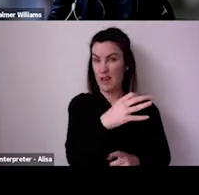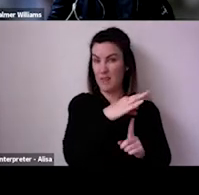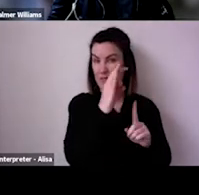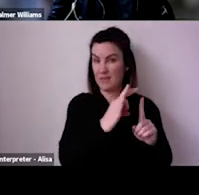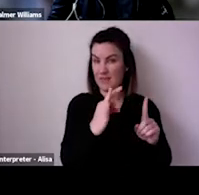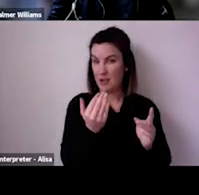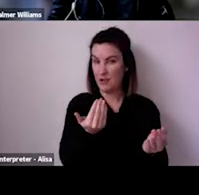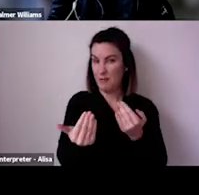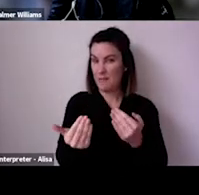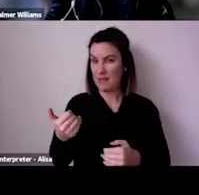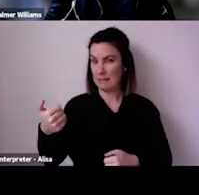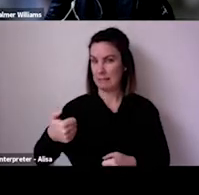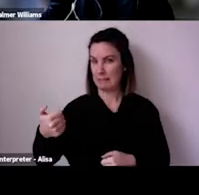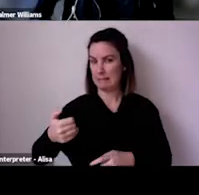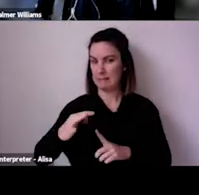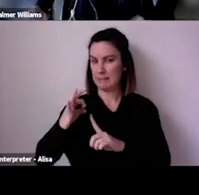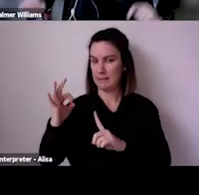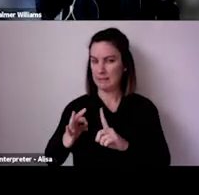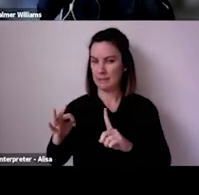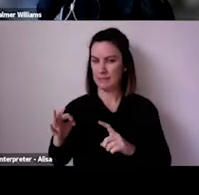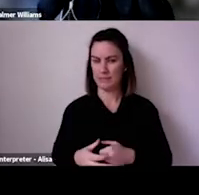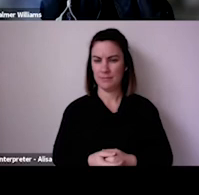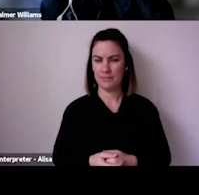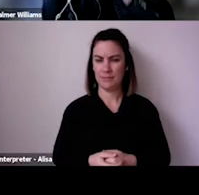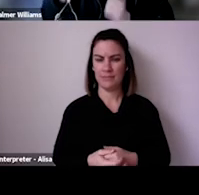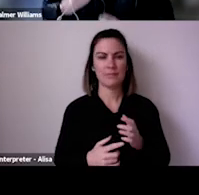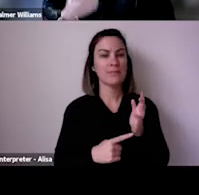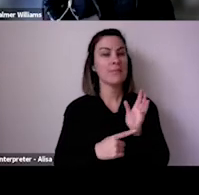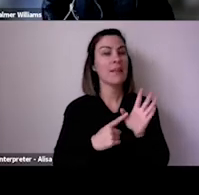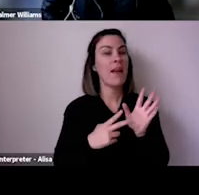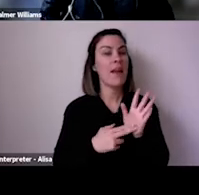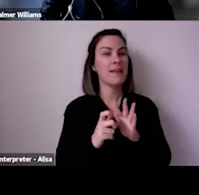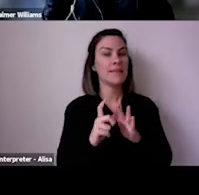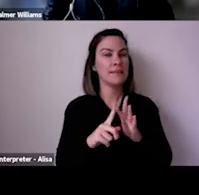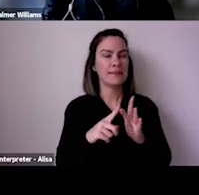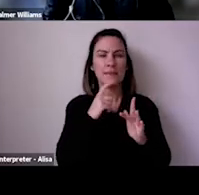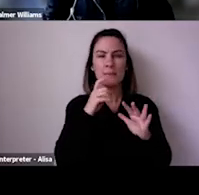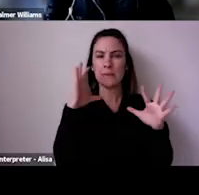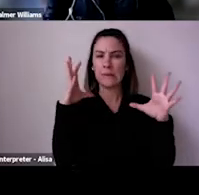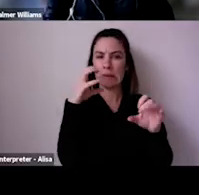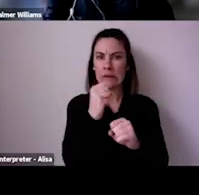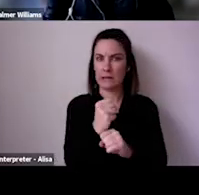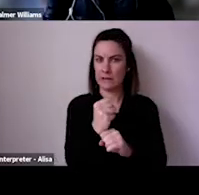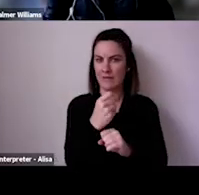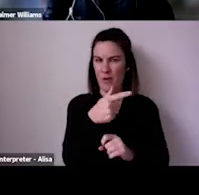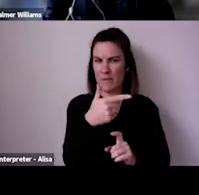It's higher or lower, we certainly have problem areas, but we just have a different set of